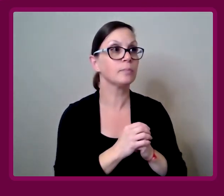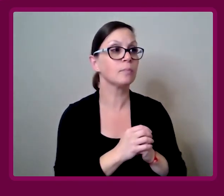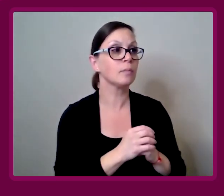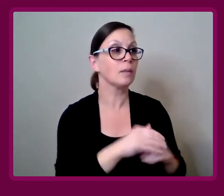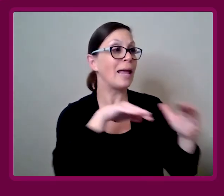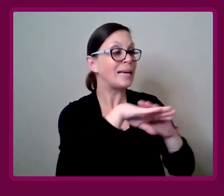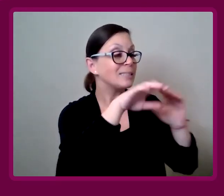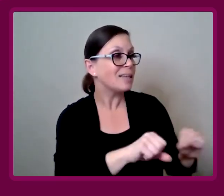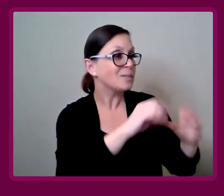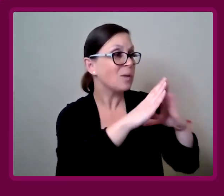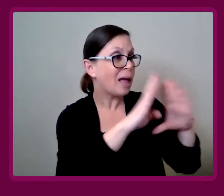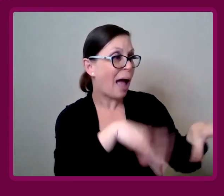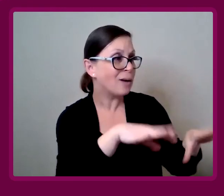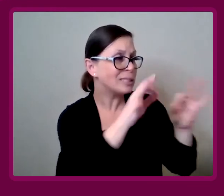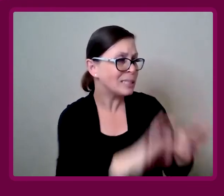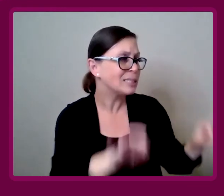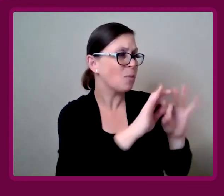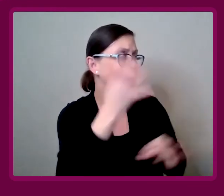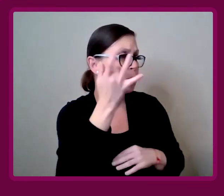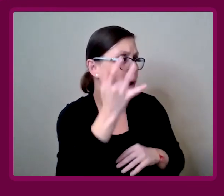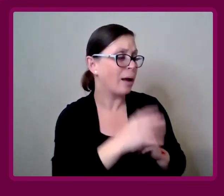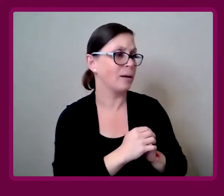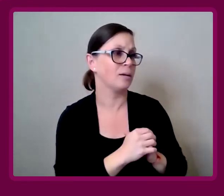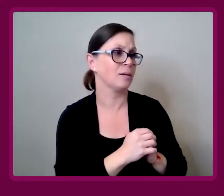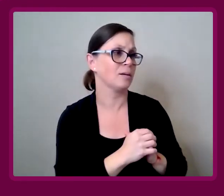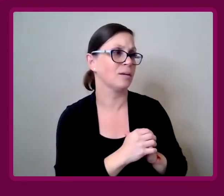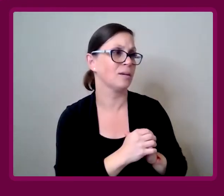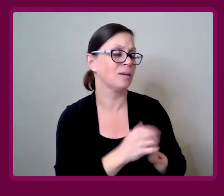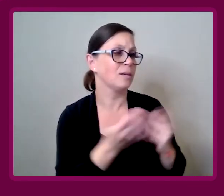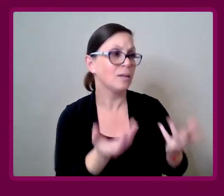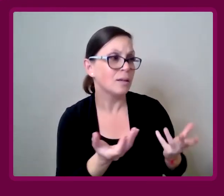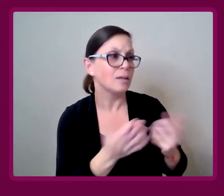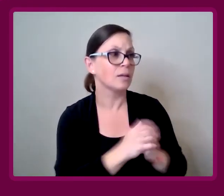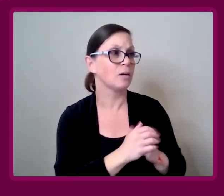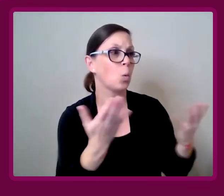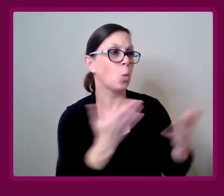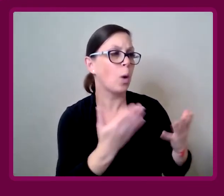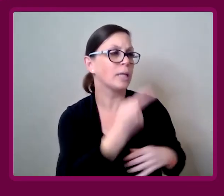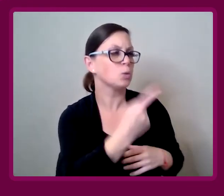Why does accessible housing matter? Why is it important?